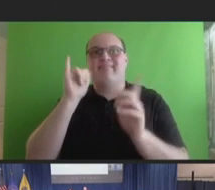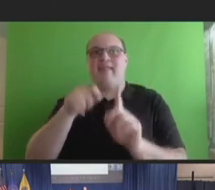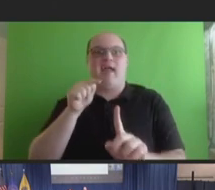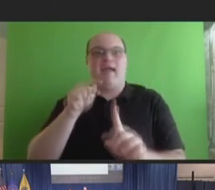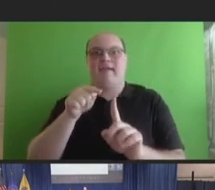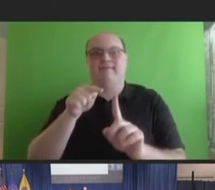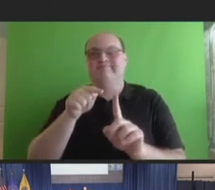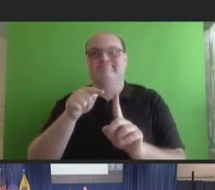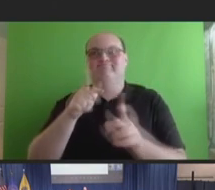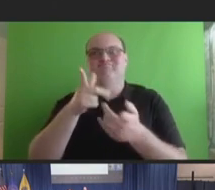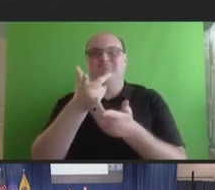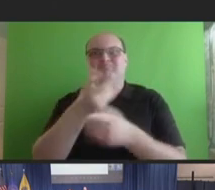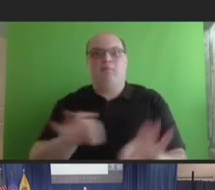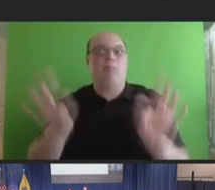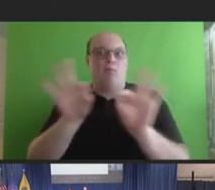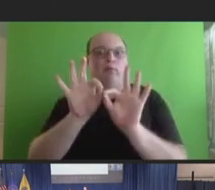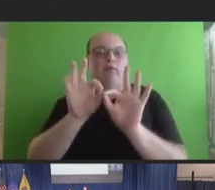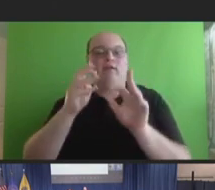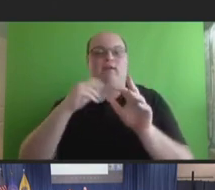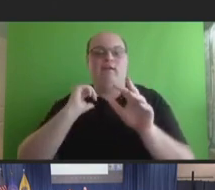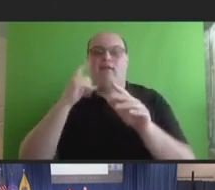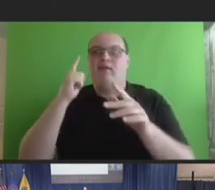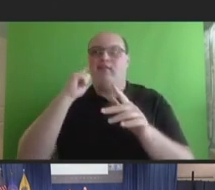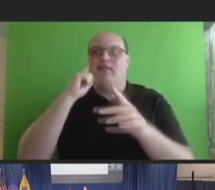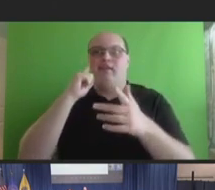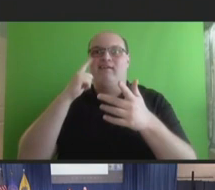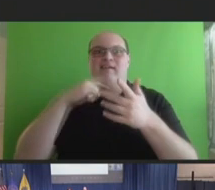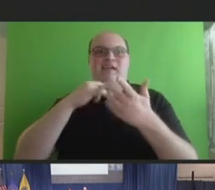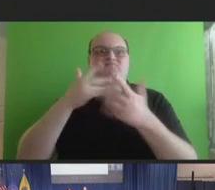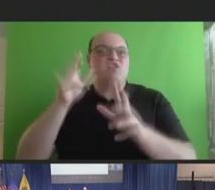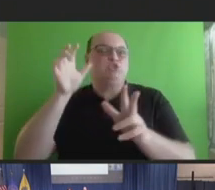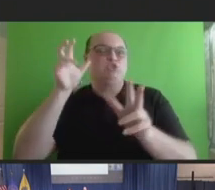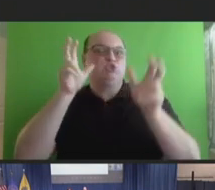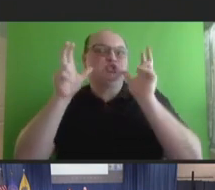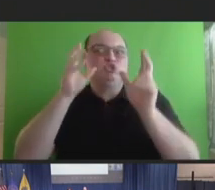increasingly important. And I think, you know, as we've heard from our previous speaker,